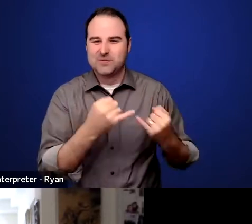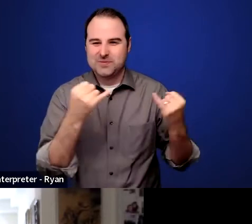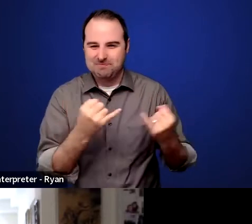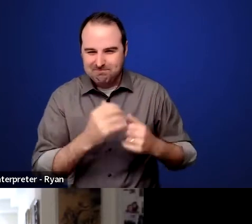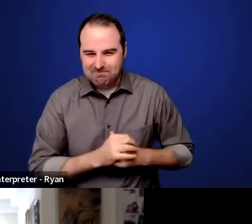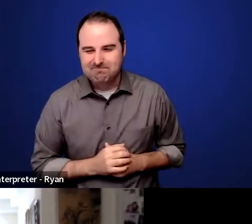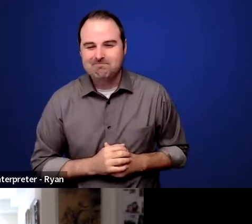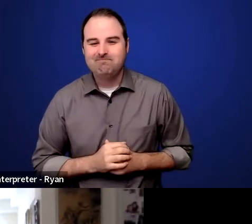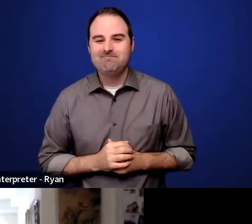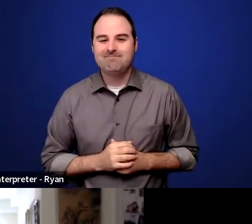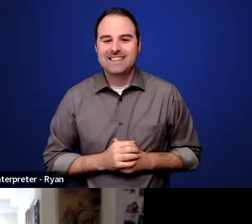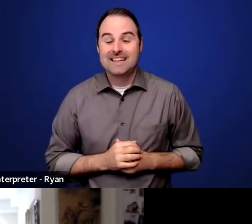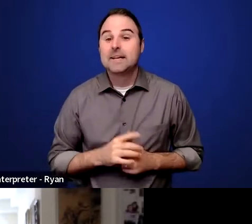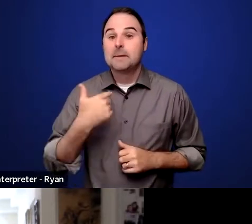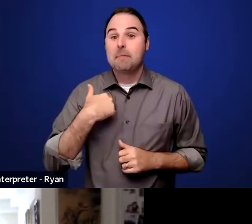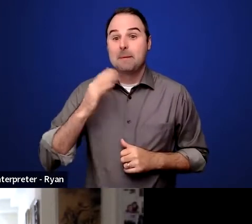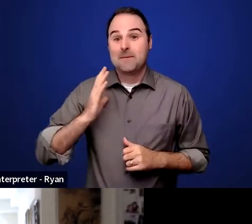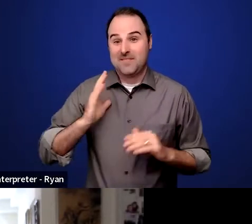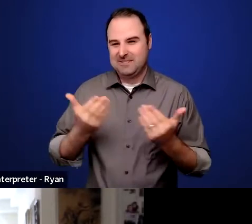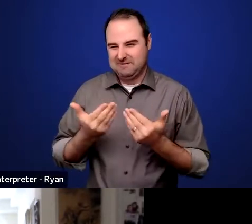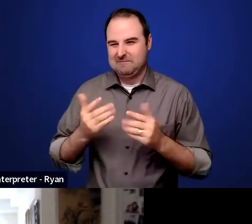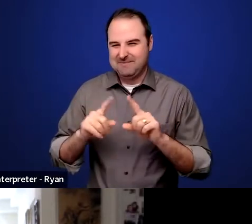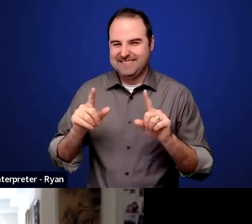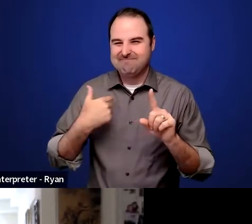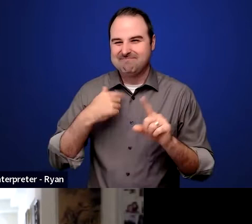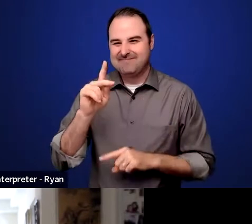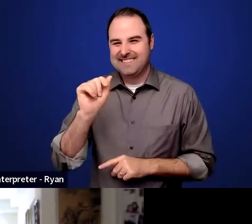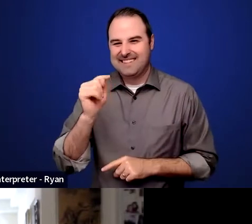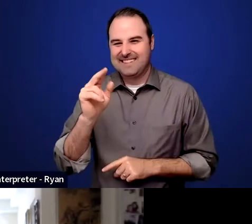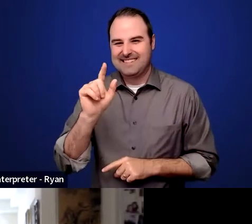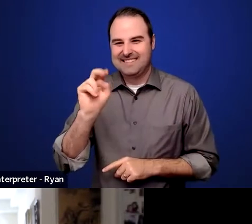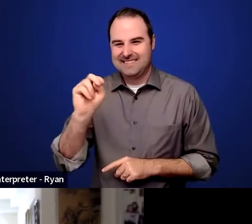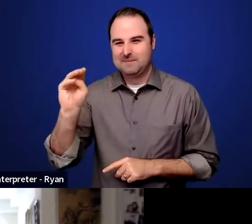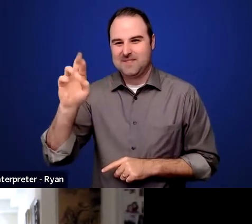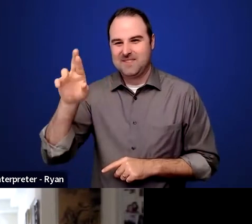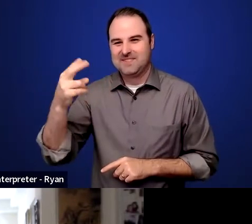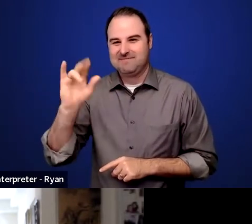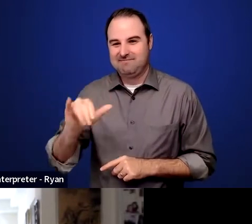I was introduced earlier, but my name is Kathleen Murphy, my pronouns are she, her, hers,